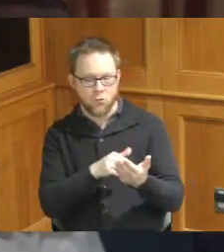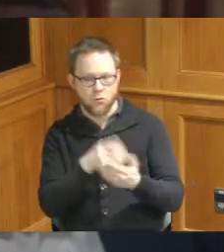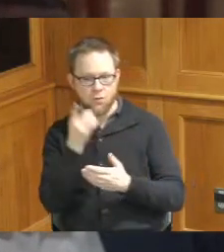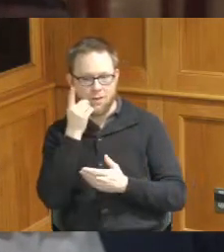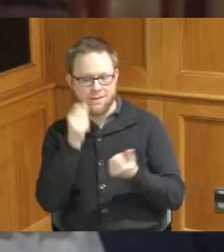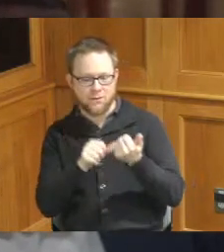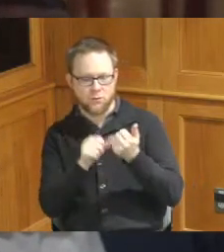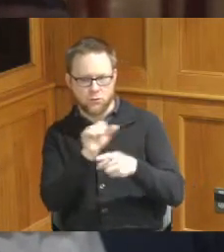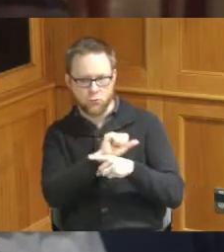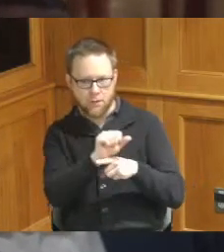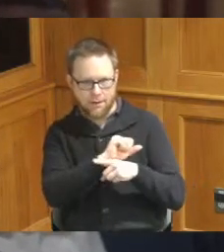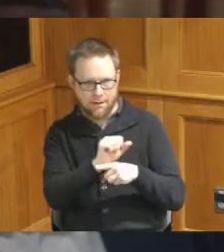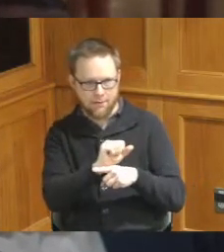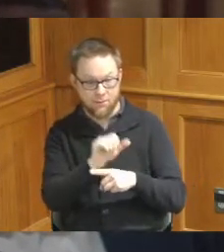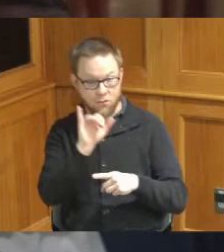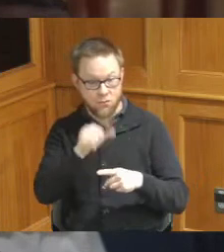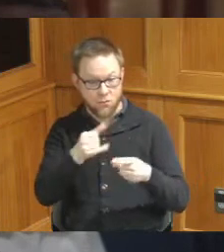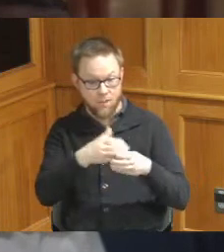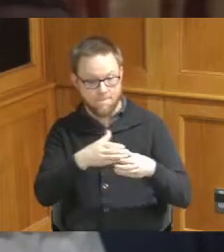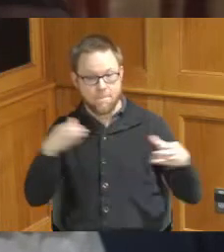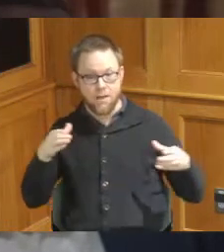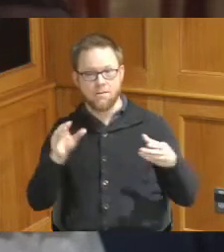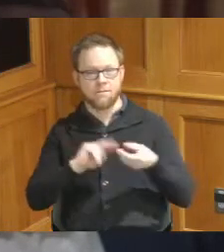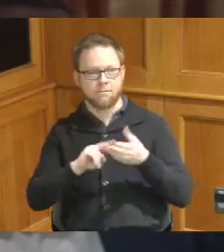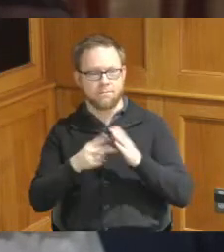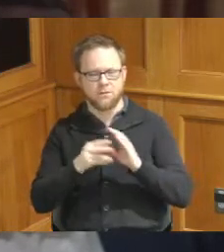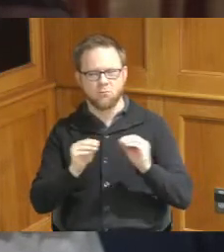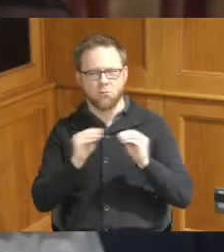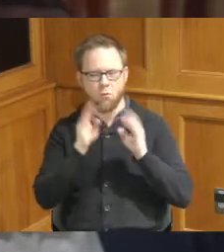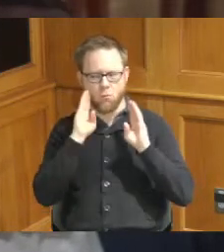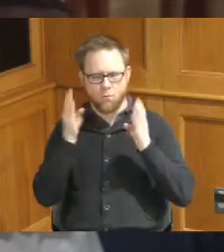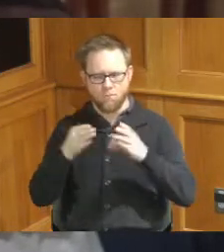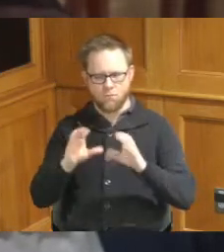and with this expansion they'll be able to do more focused classroom training for a shorter